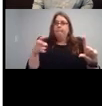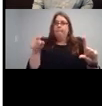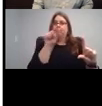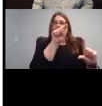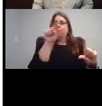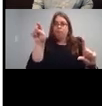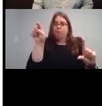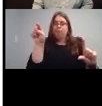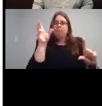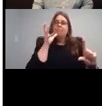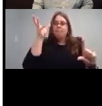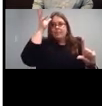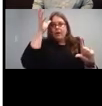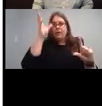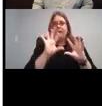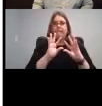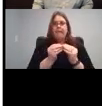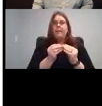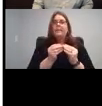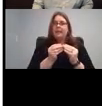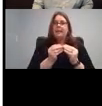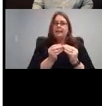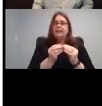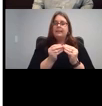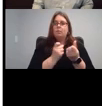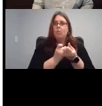parents and family organizations. And one I just